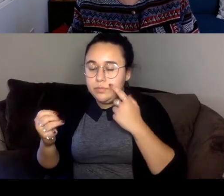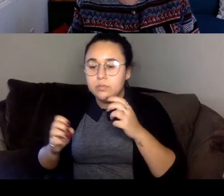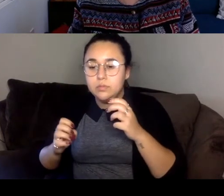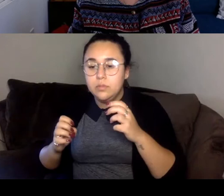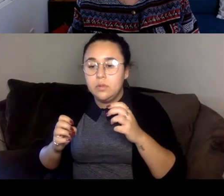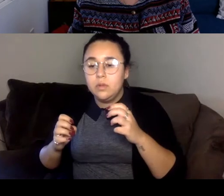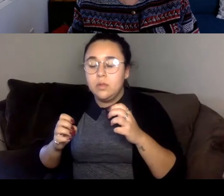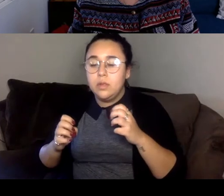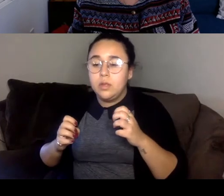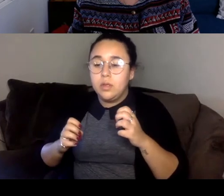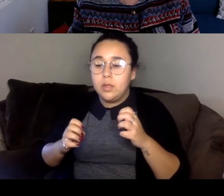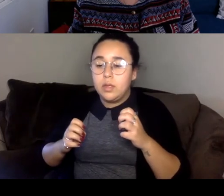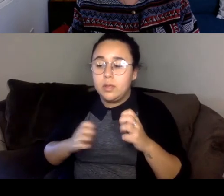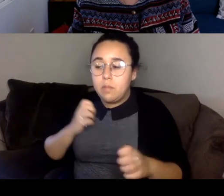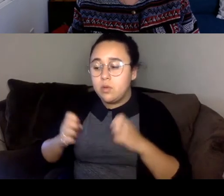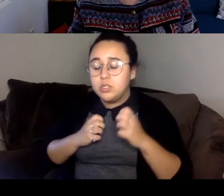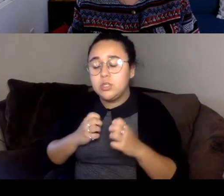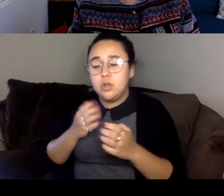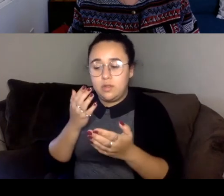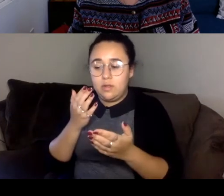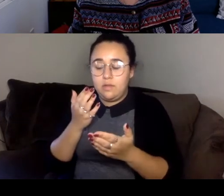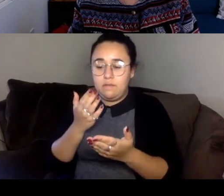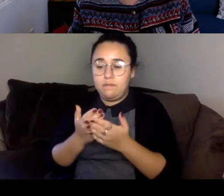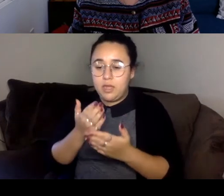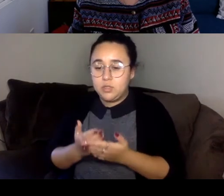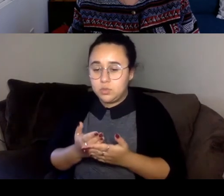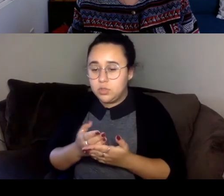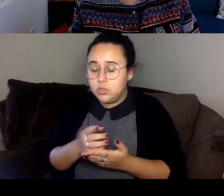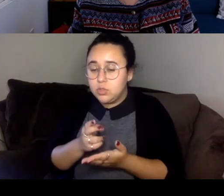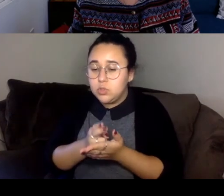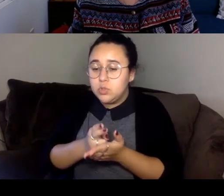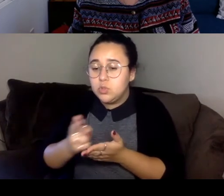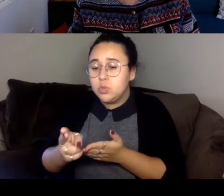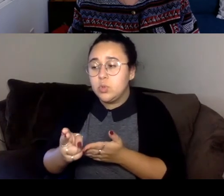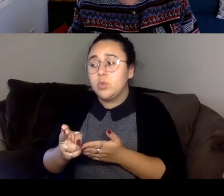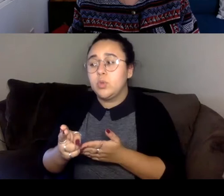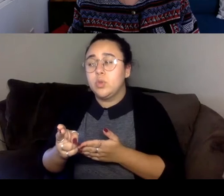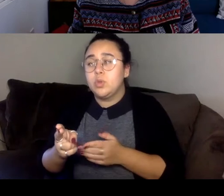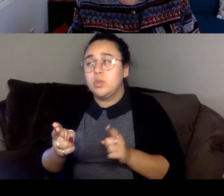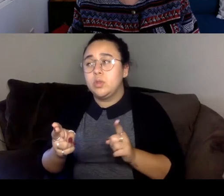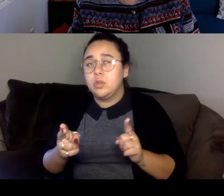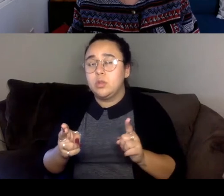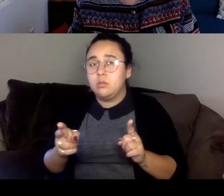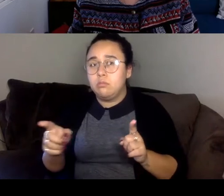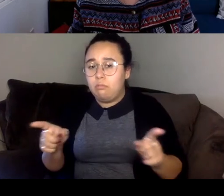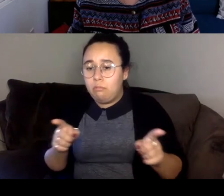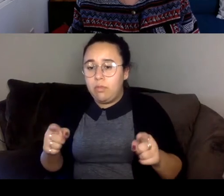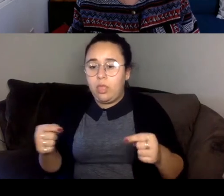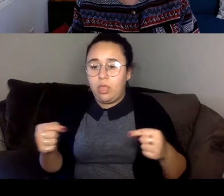truths were, you know, were at odds with each other, I felt like having to adhere to effectual